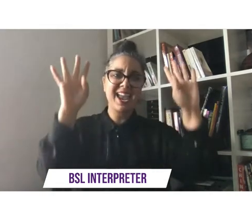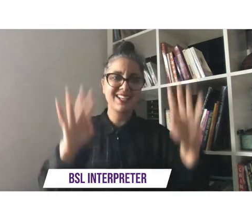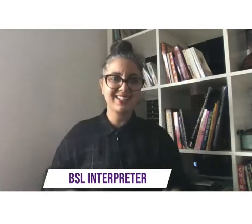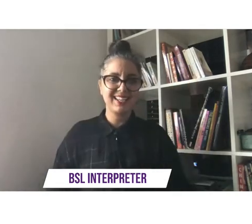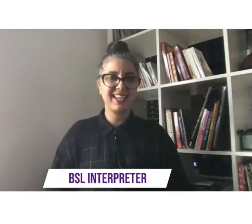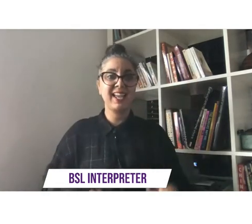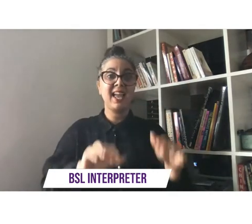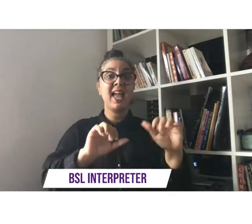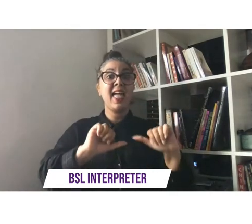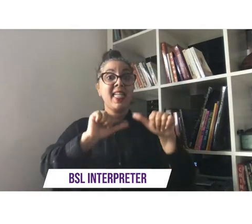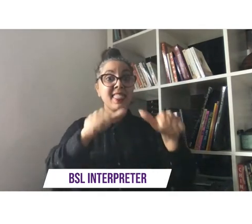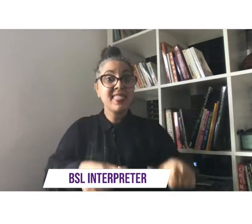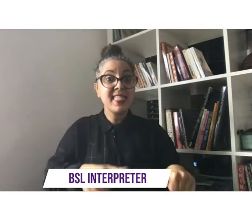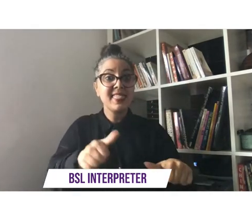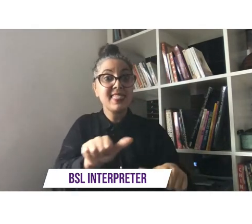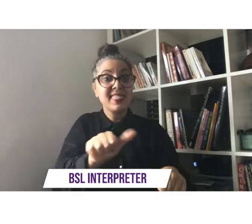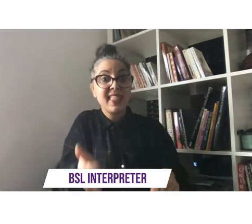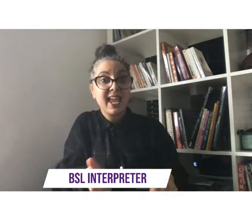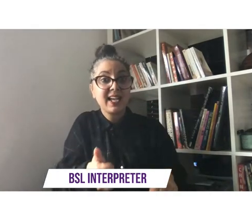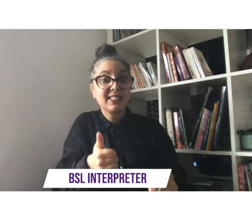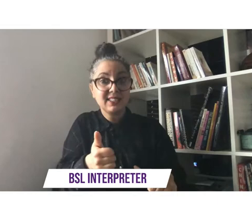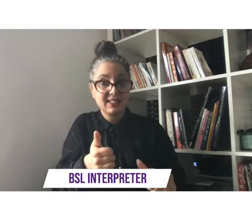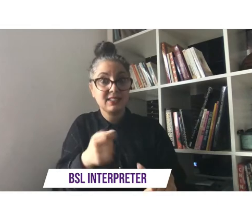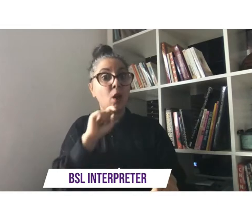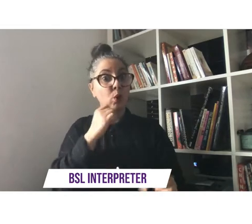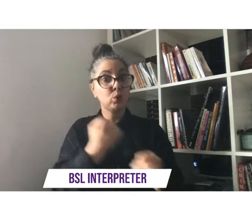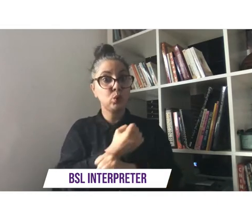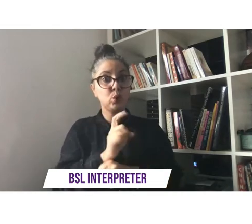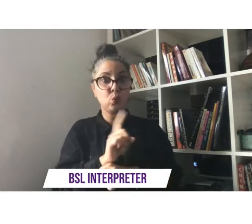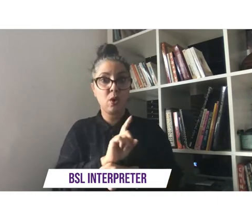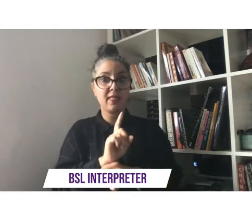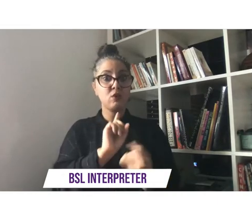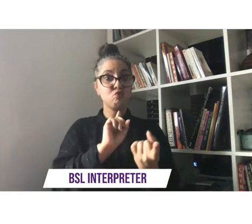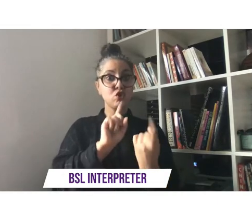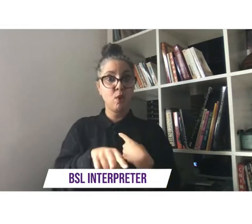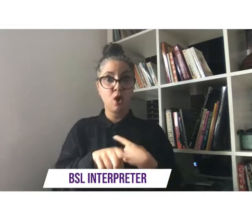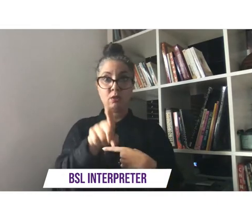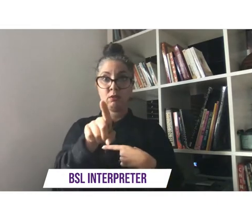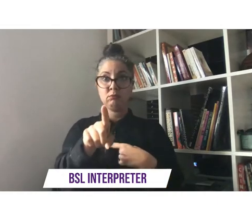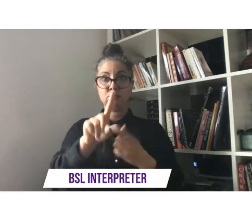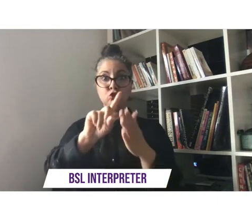piece that uh i'm gonna do is in response to one of john's songs called um if it can't be